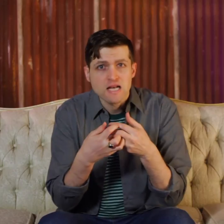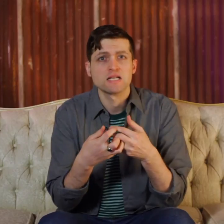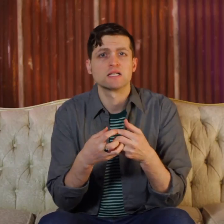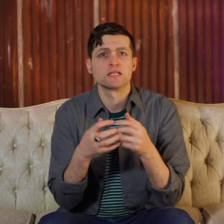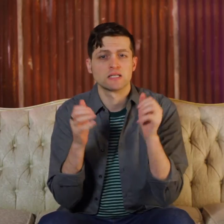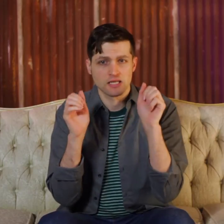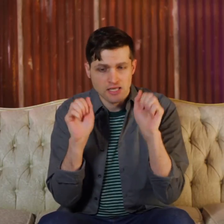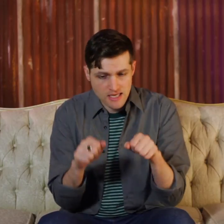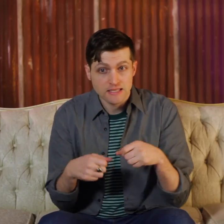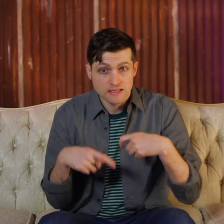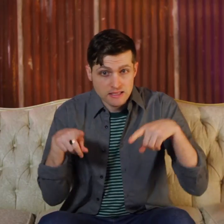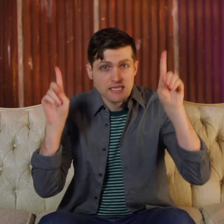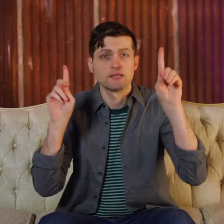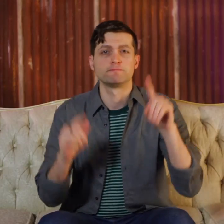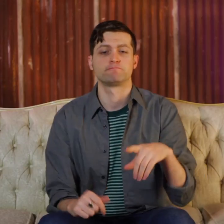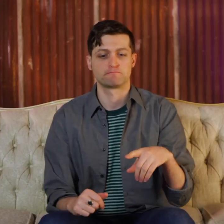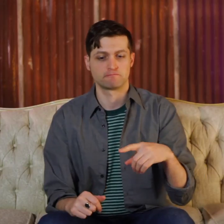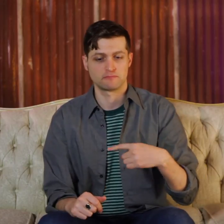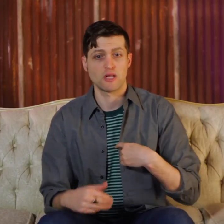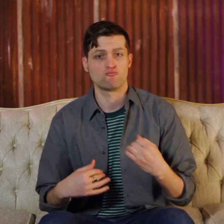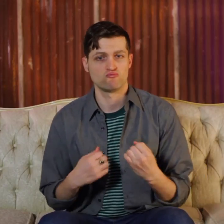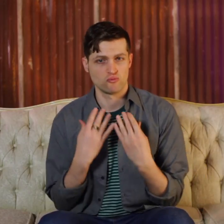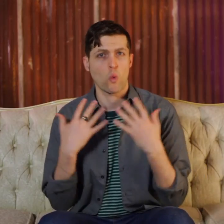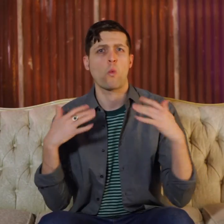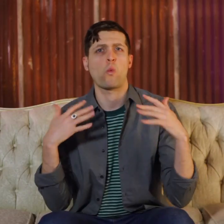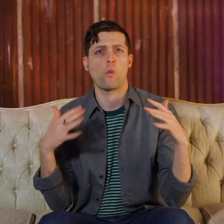This became a chance to succeed and that was a big inspiration for me.